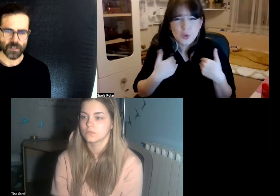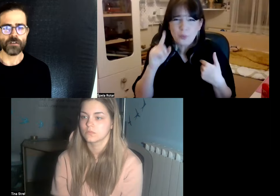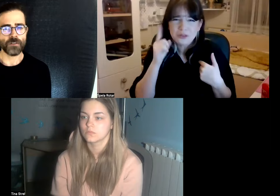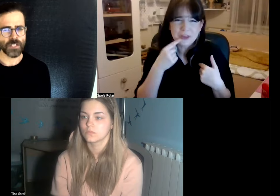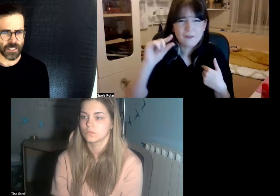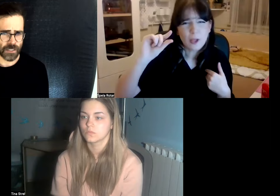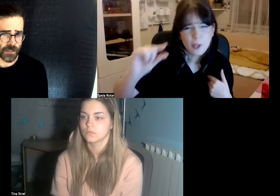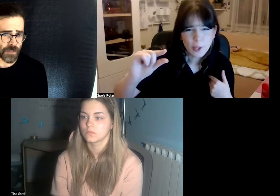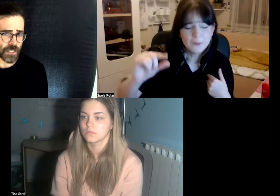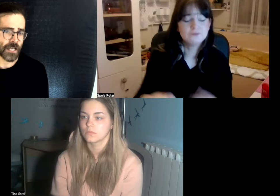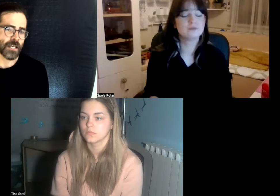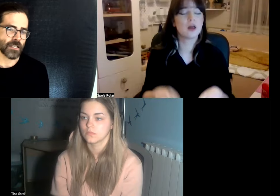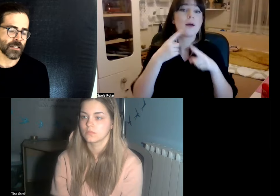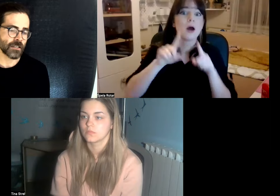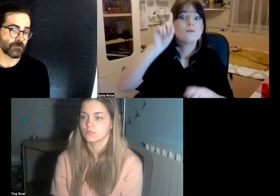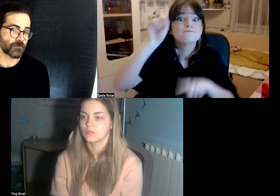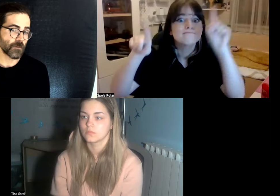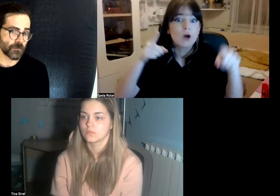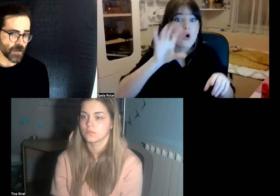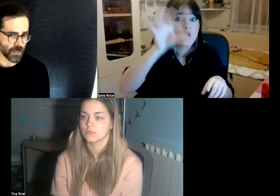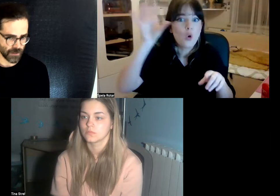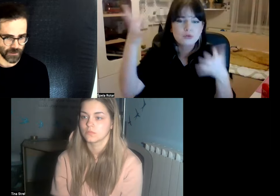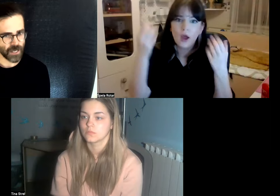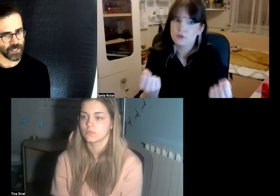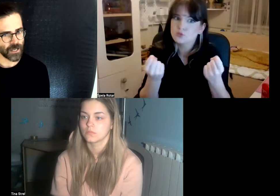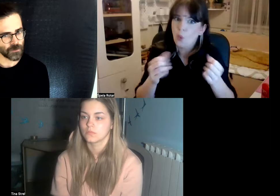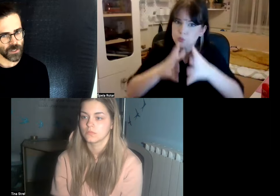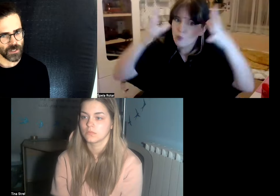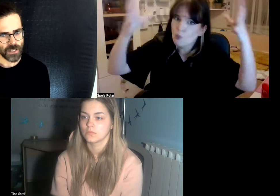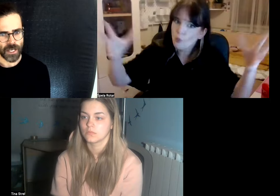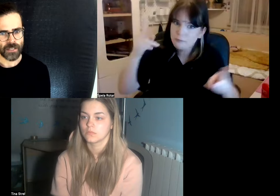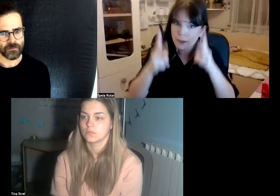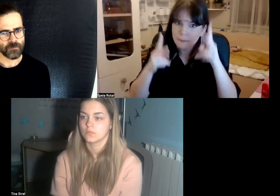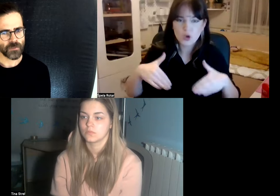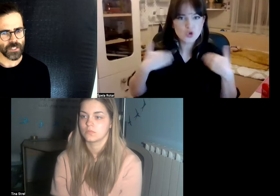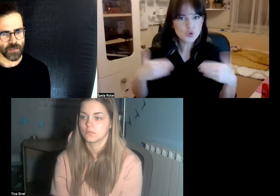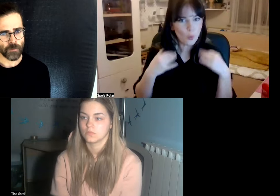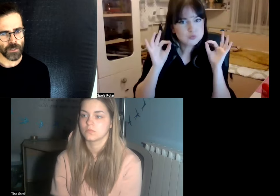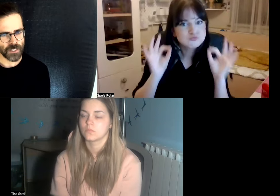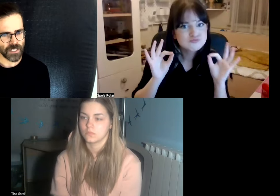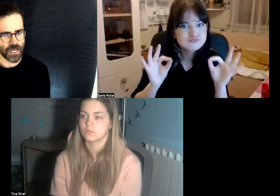for instance Slovenia is a very tiny country and the deaf Community is tiny as well